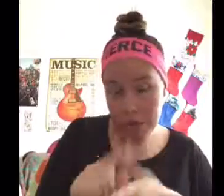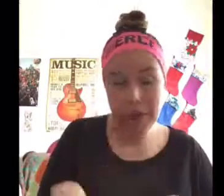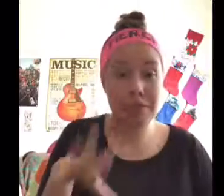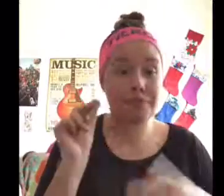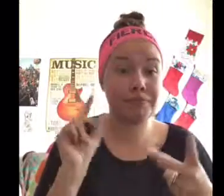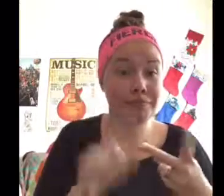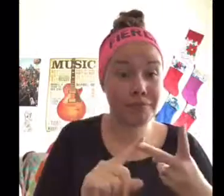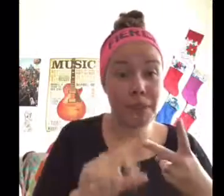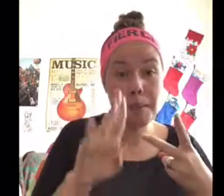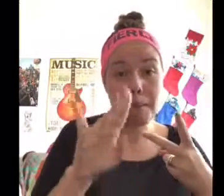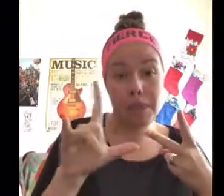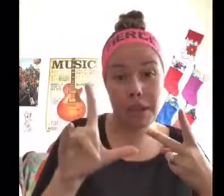and bill tracker...